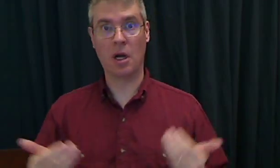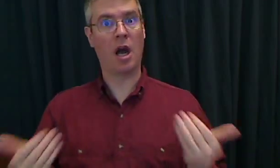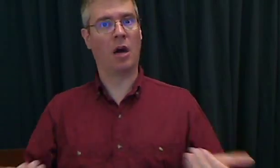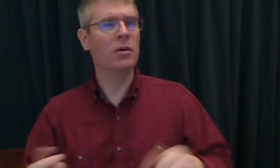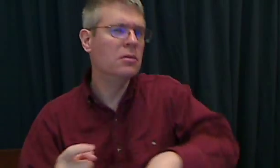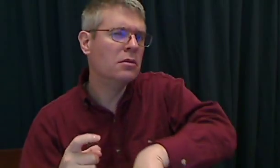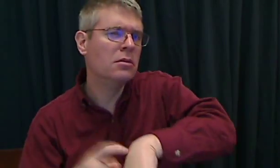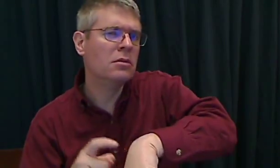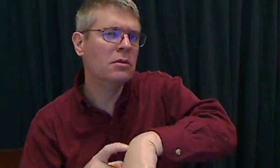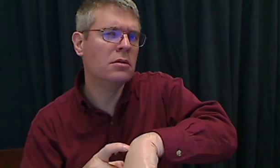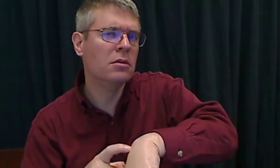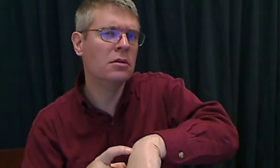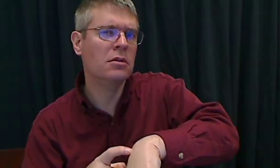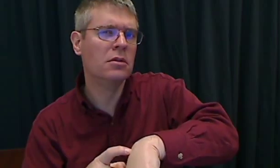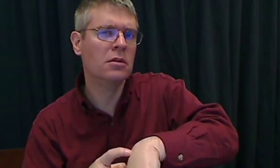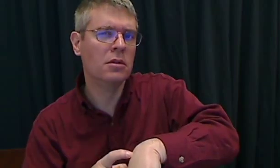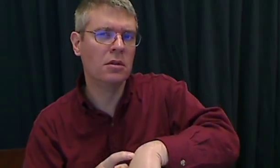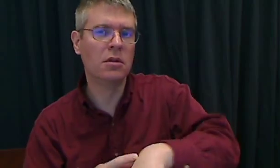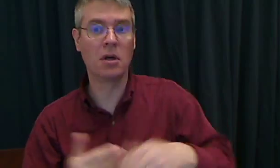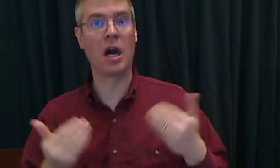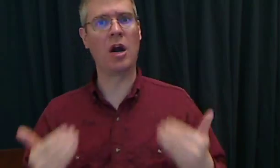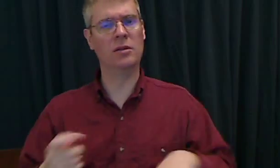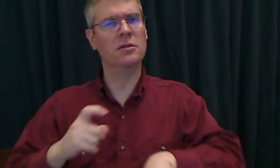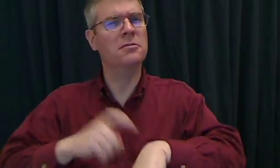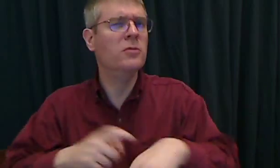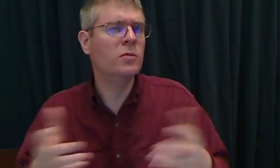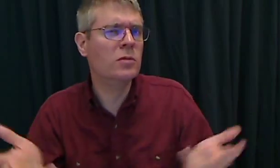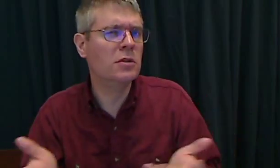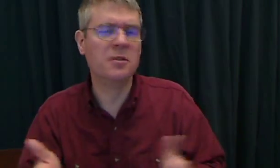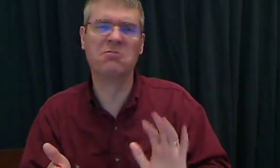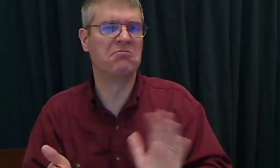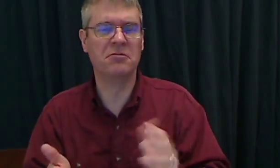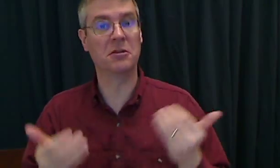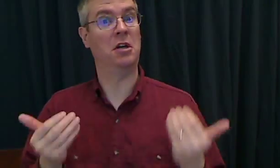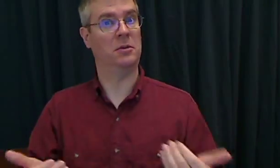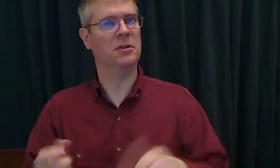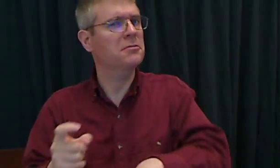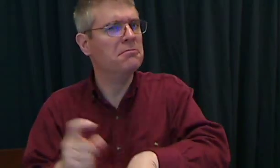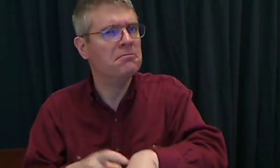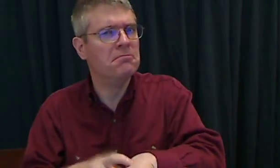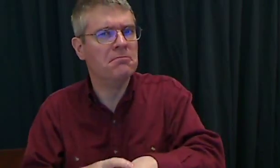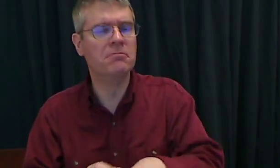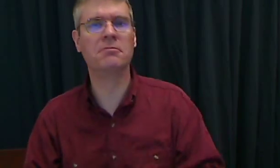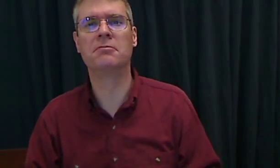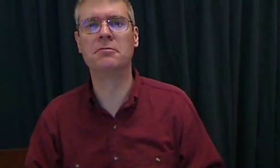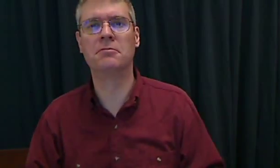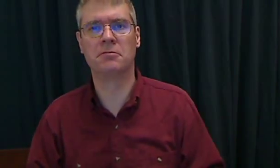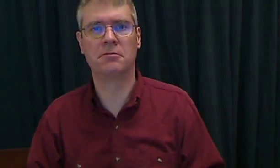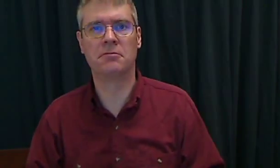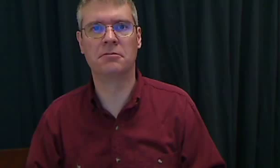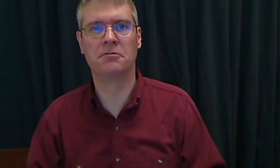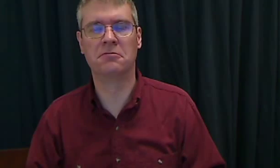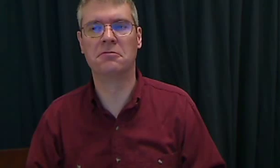If you're asking for the current time, it's not NOW TIME WHAT? Just NOW TIME?